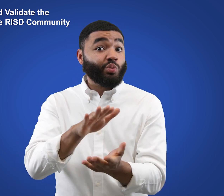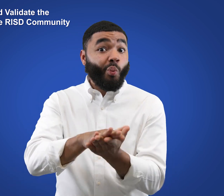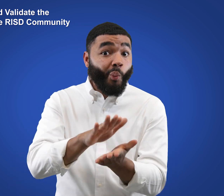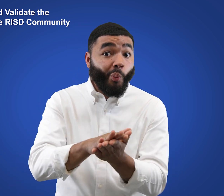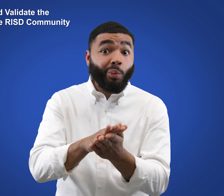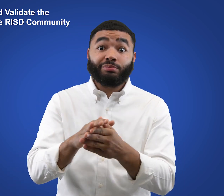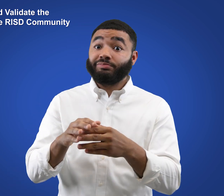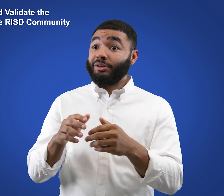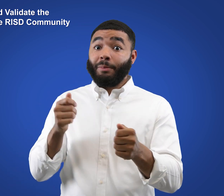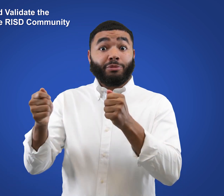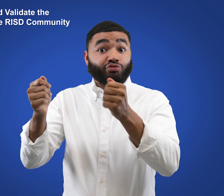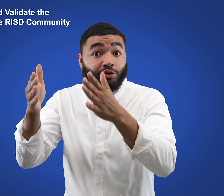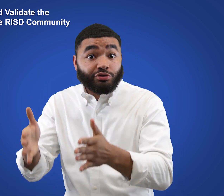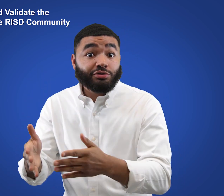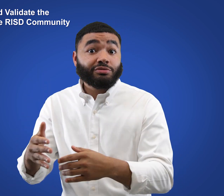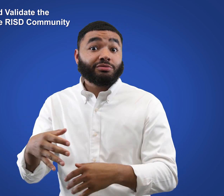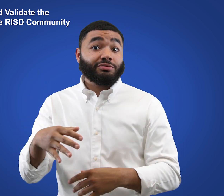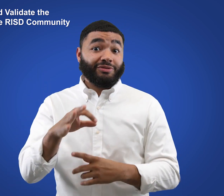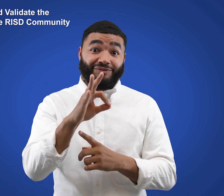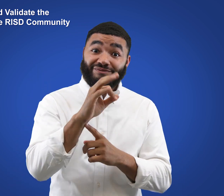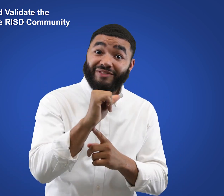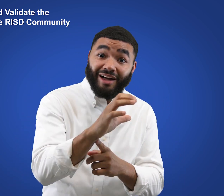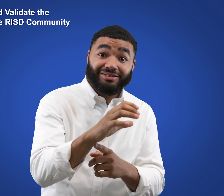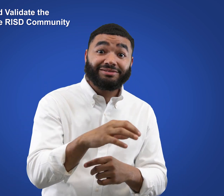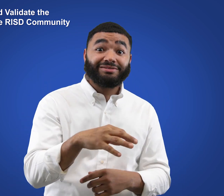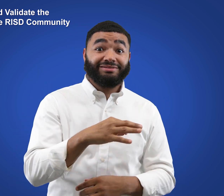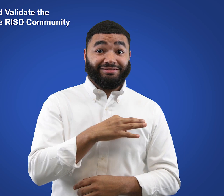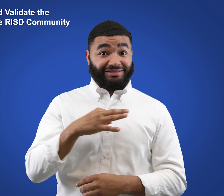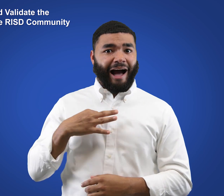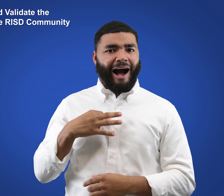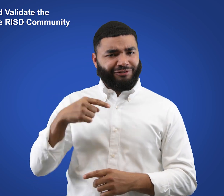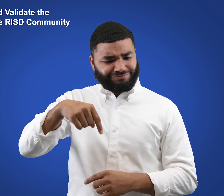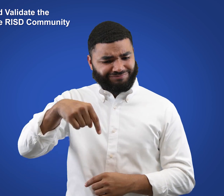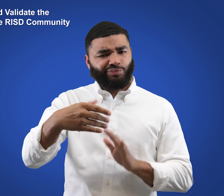that the administration, faculty, and staff of the school